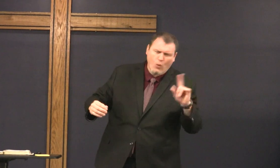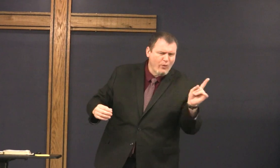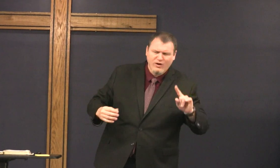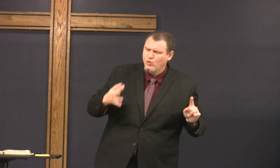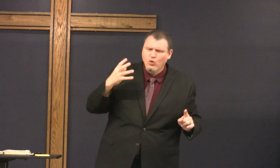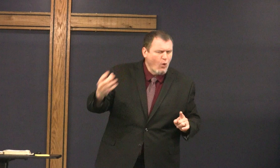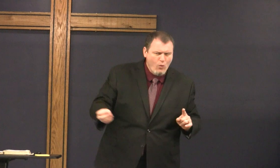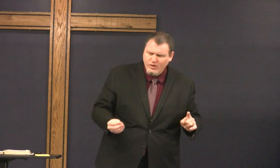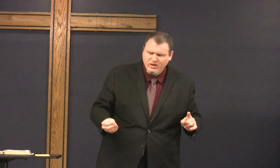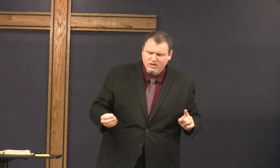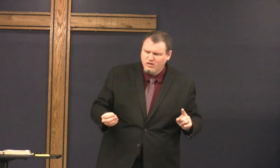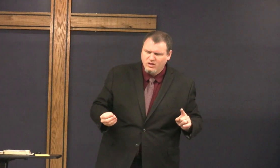but we don't know where you're going